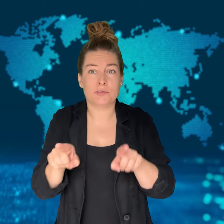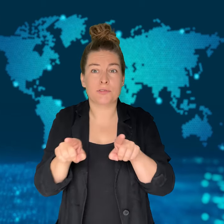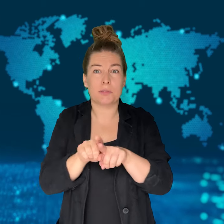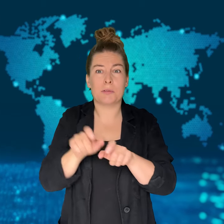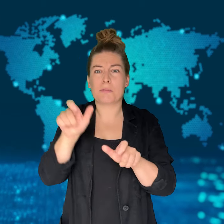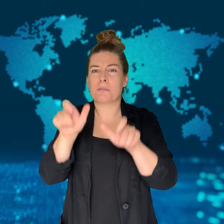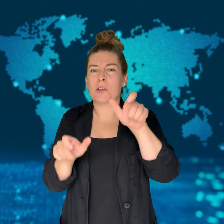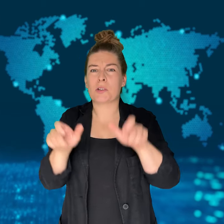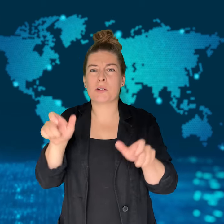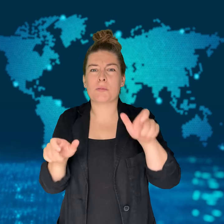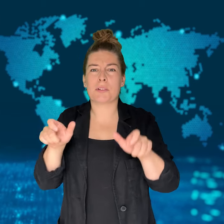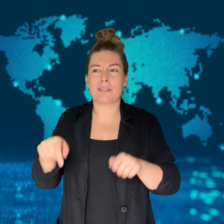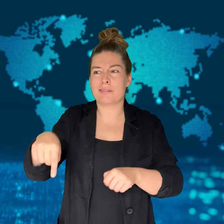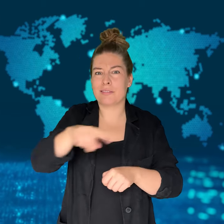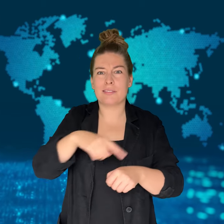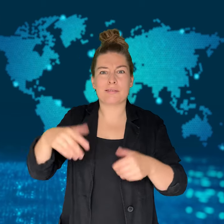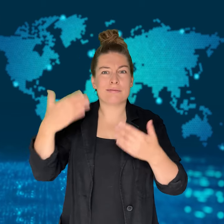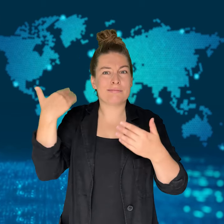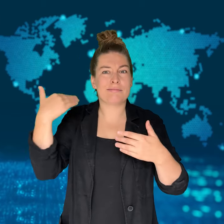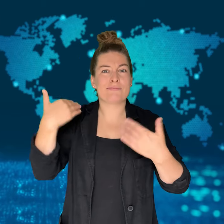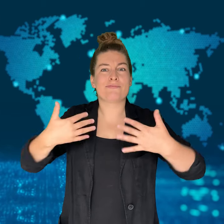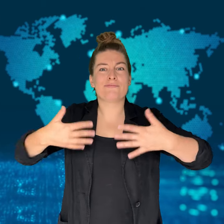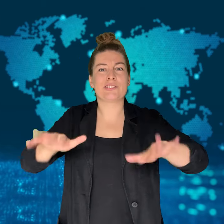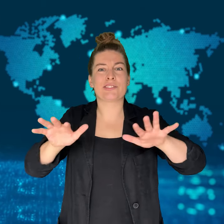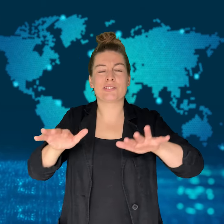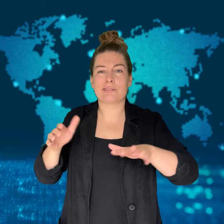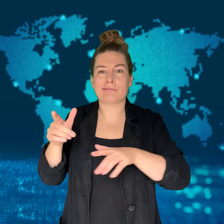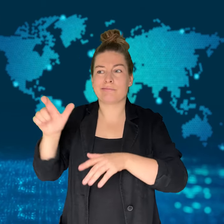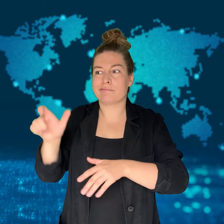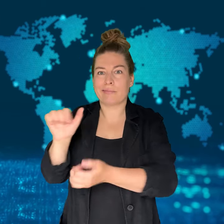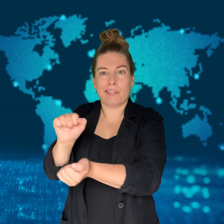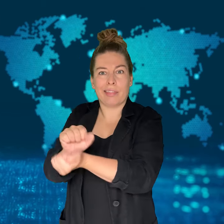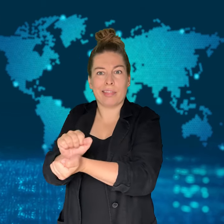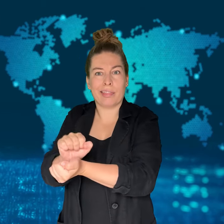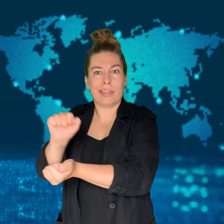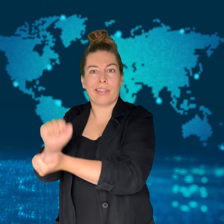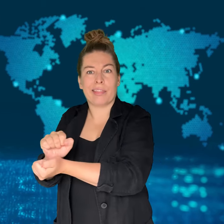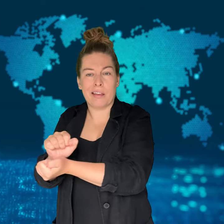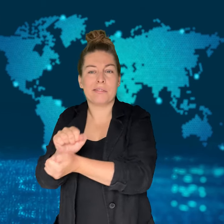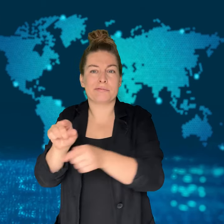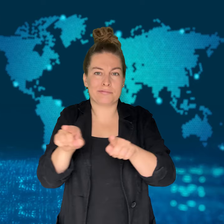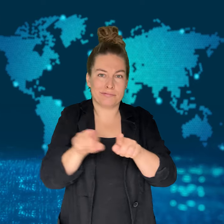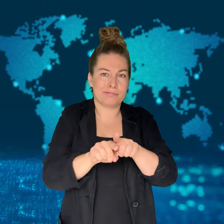a six month time period.